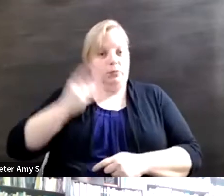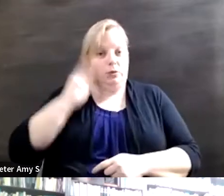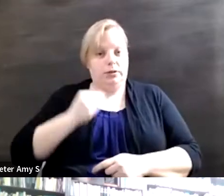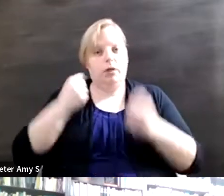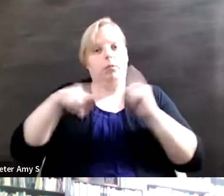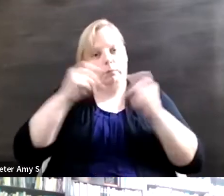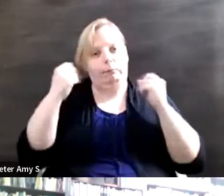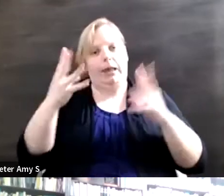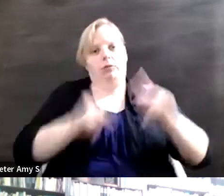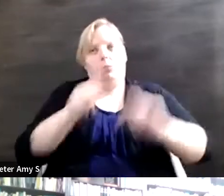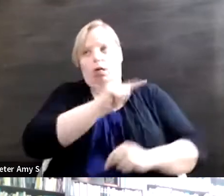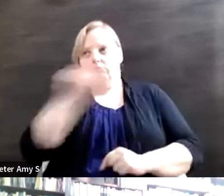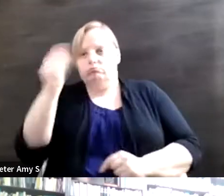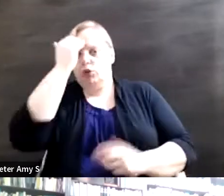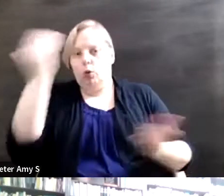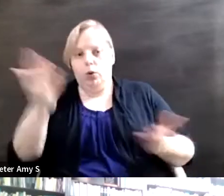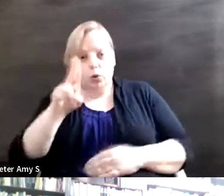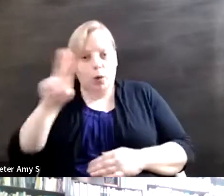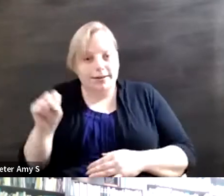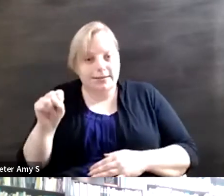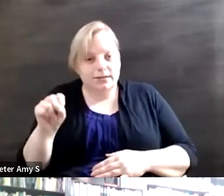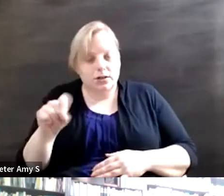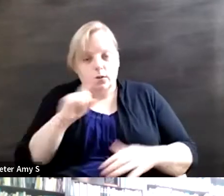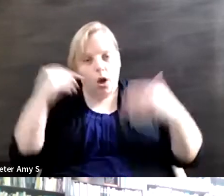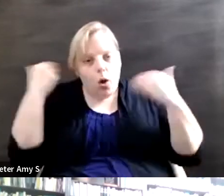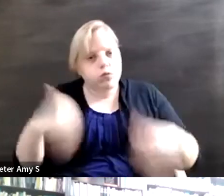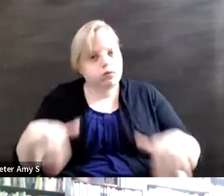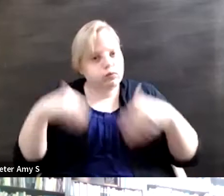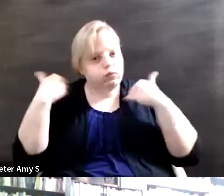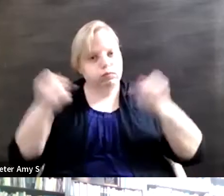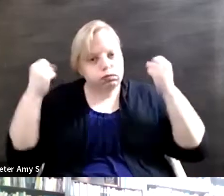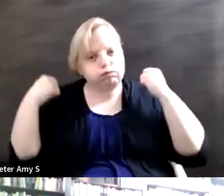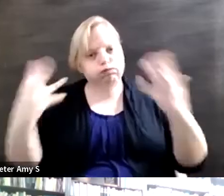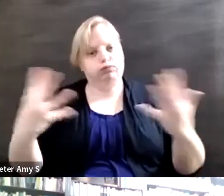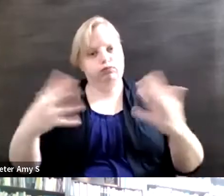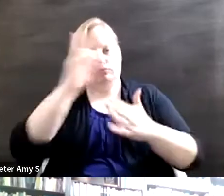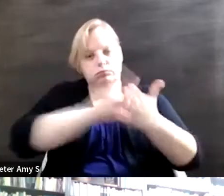here in the U.S. there is rampant discrimination against the disability community but we don't